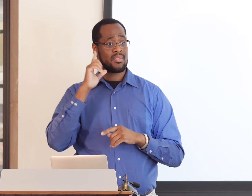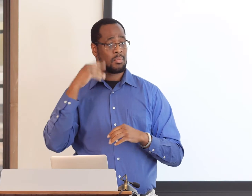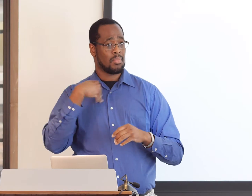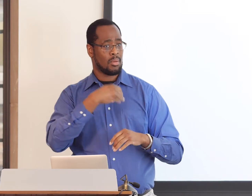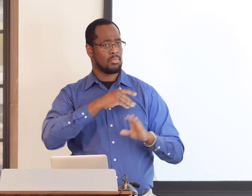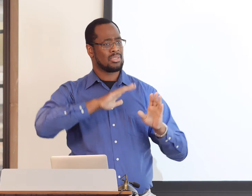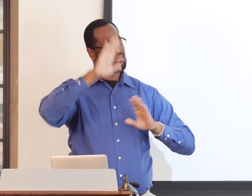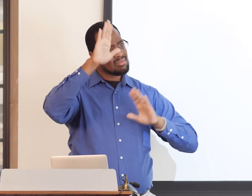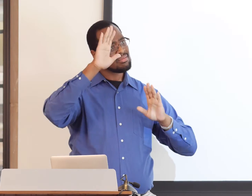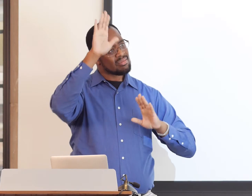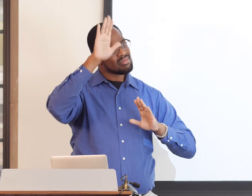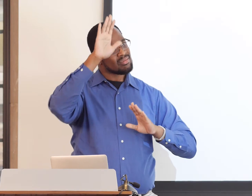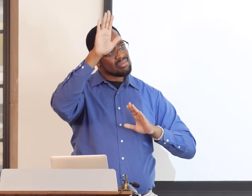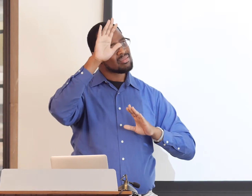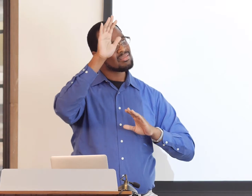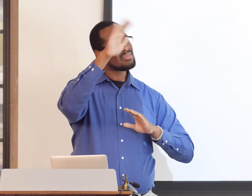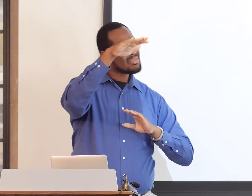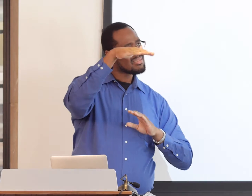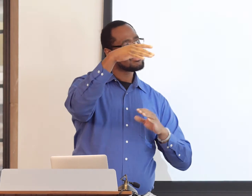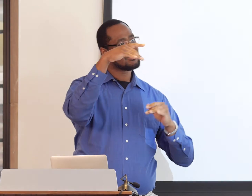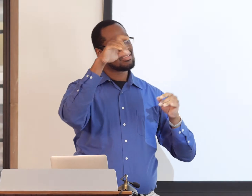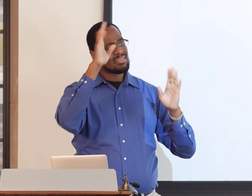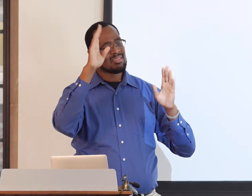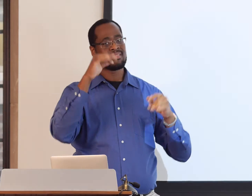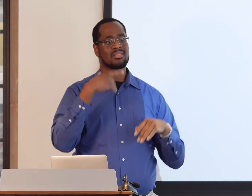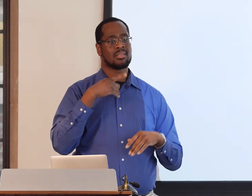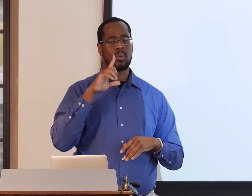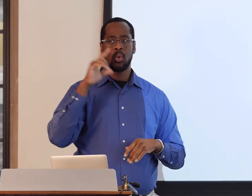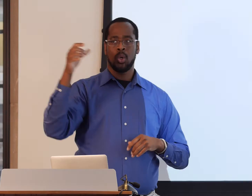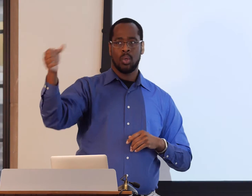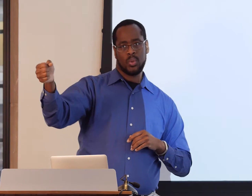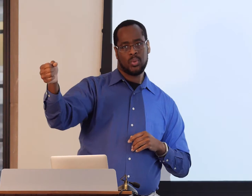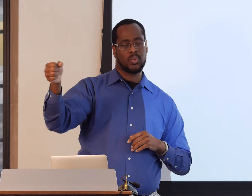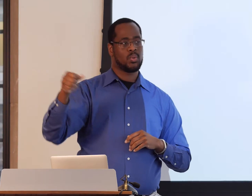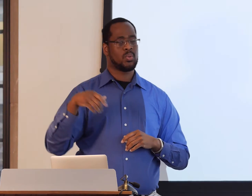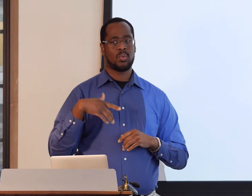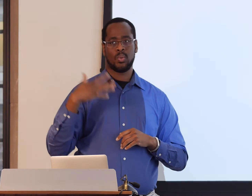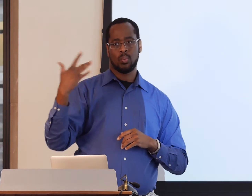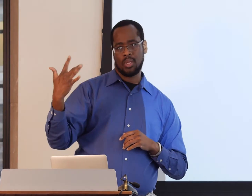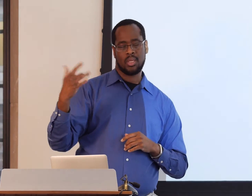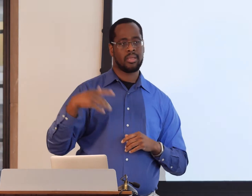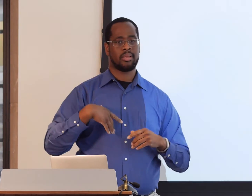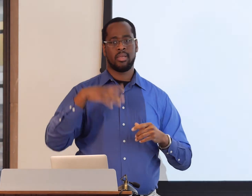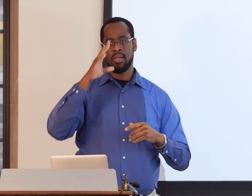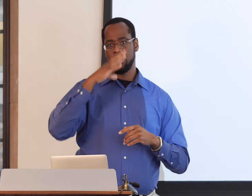and we talk about different topics, but often times the Deaf Black membership issues